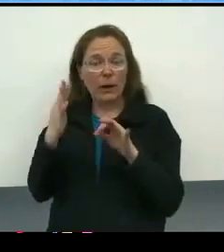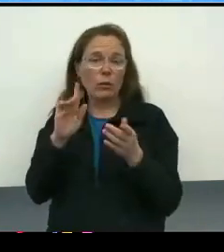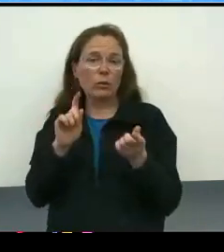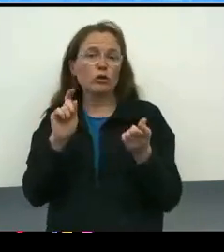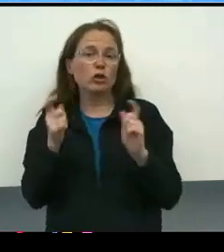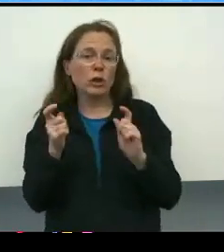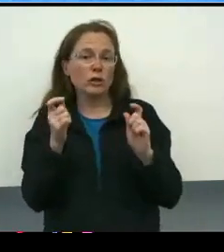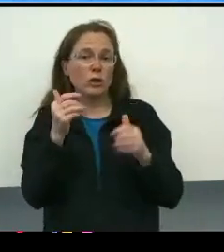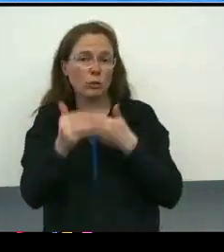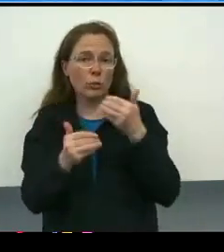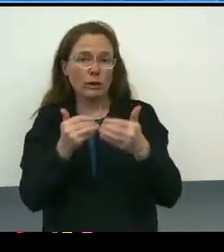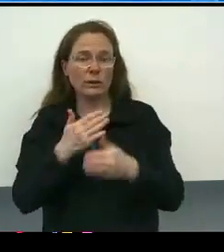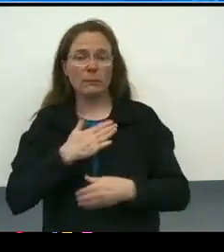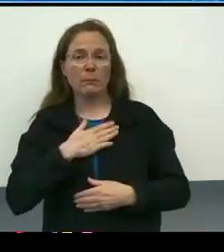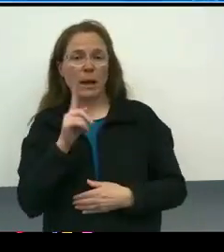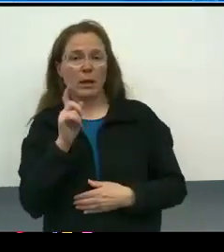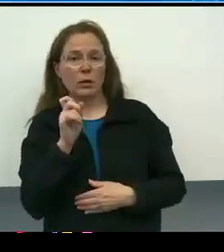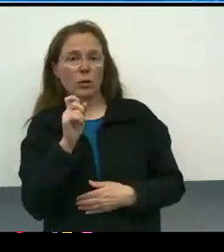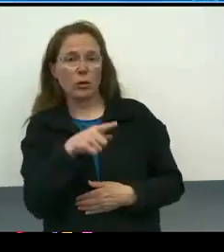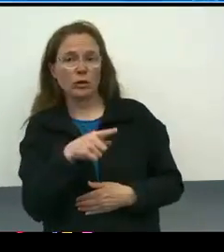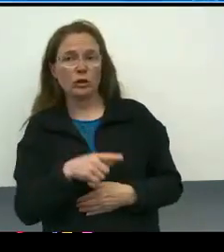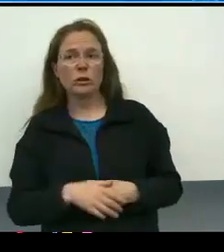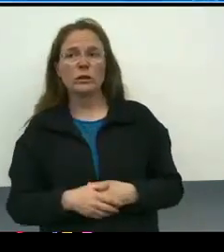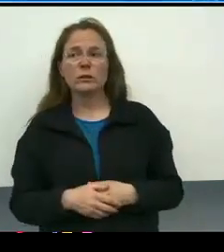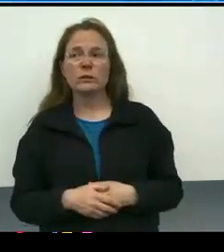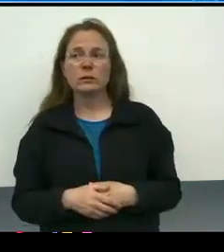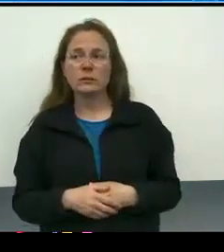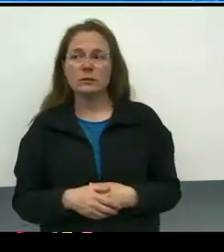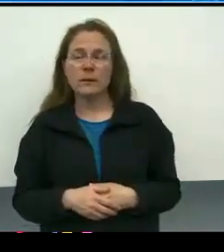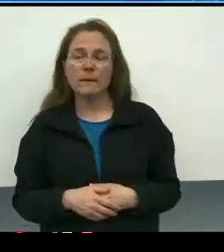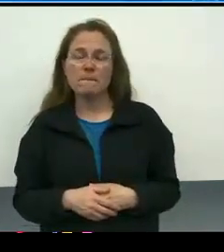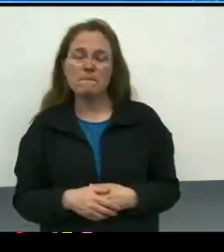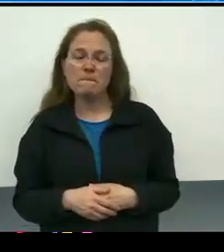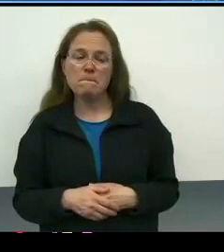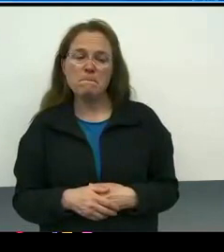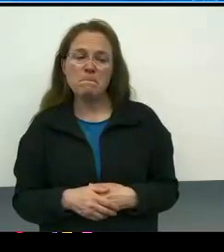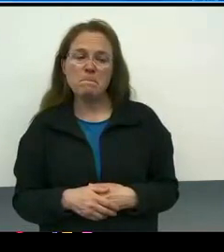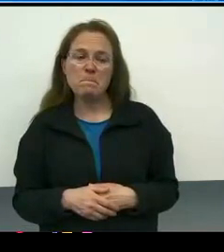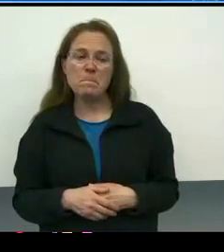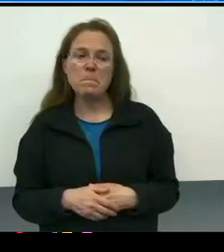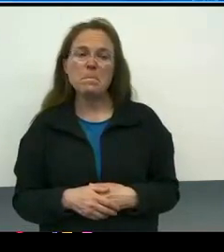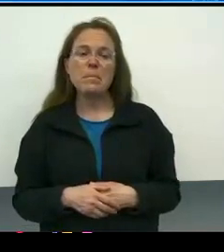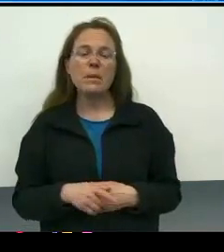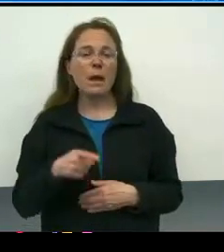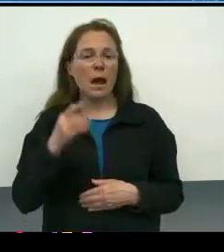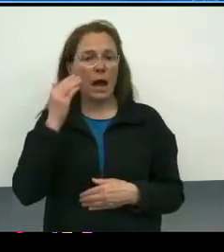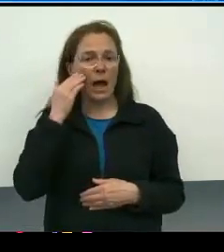My question, I think, was similar. Maybe I'll ask it a different way. We noted the work streams,